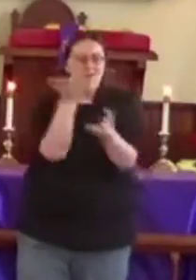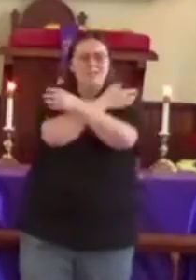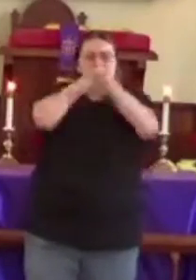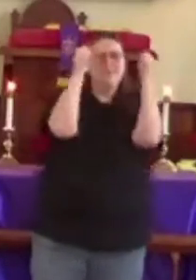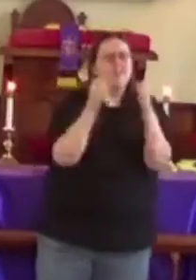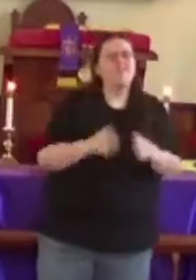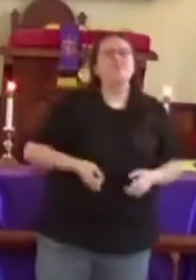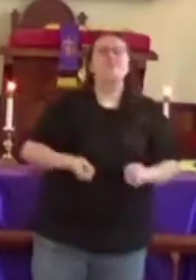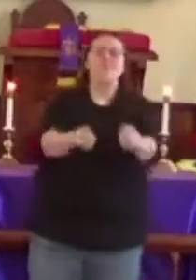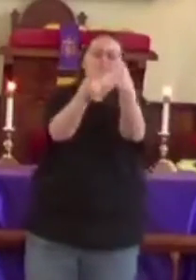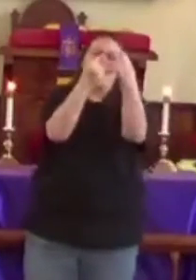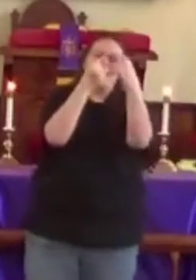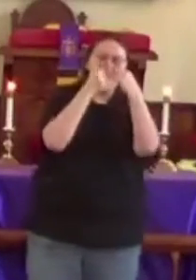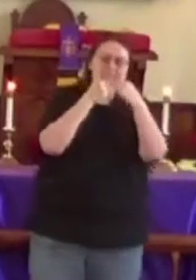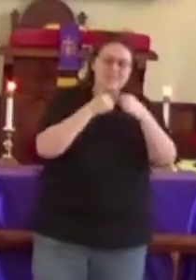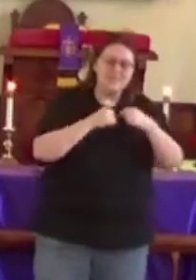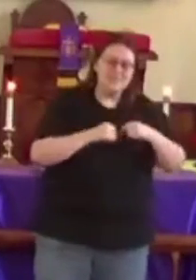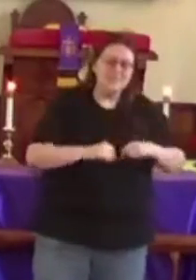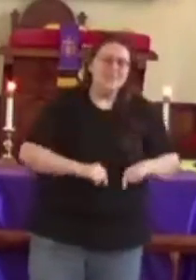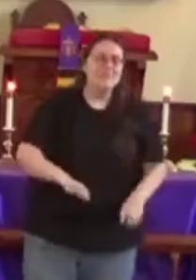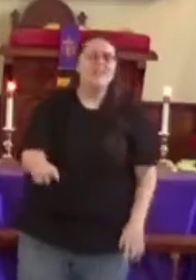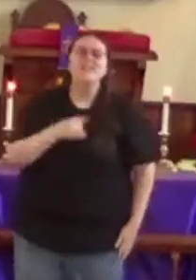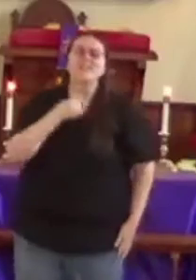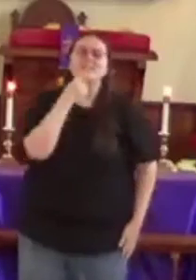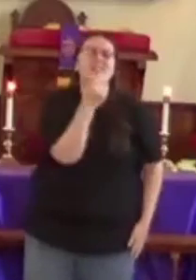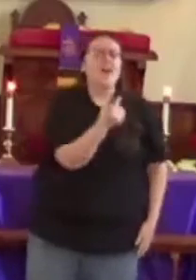When the Savior came